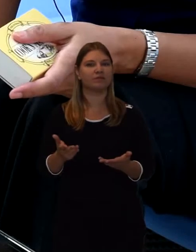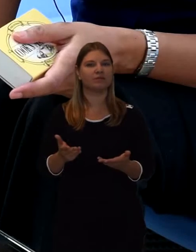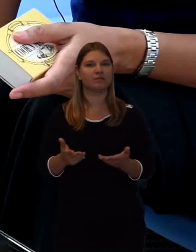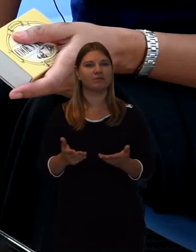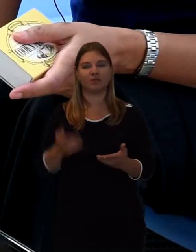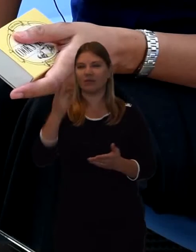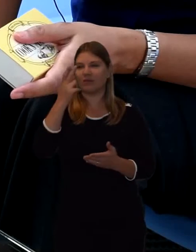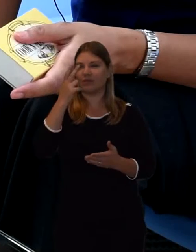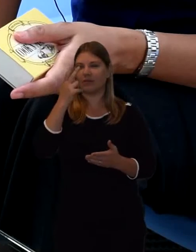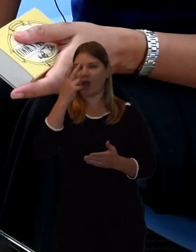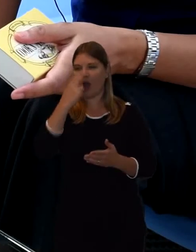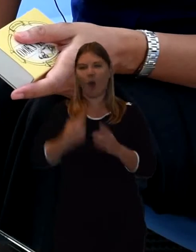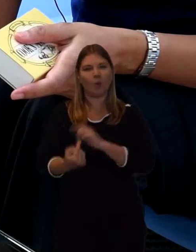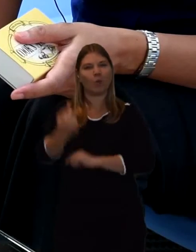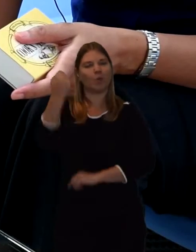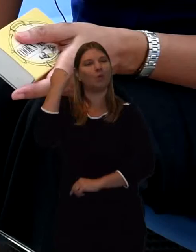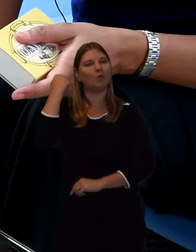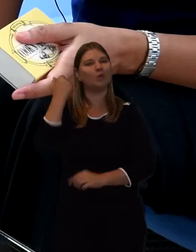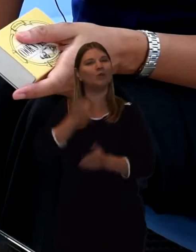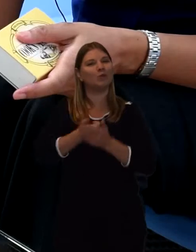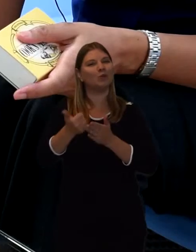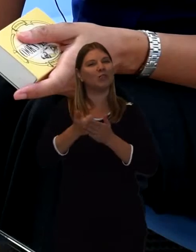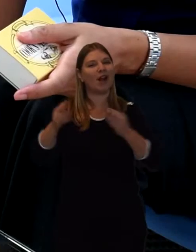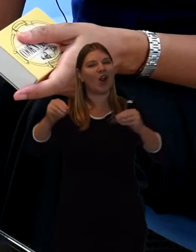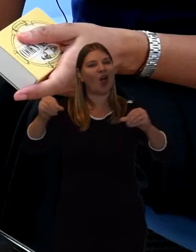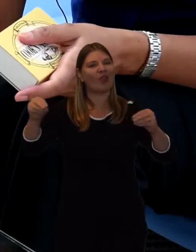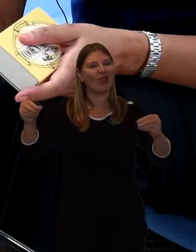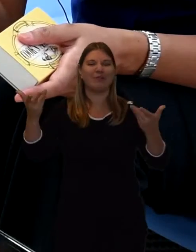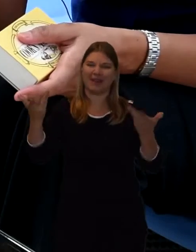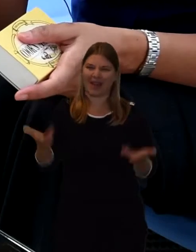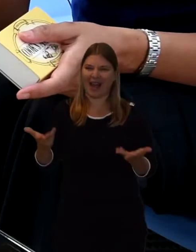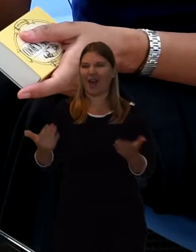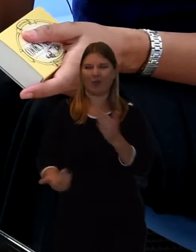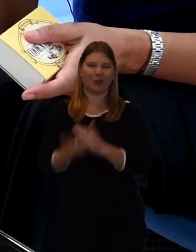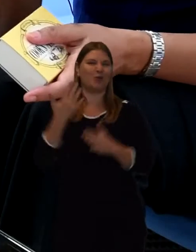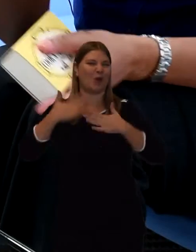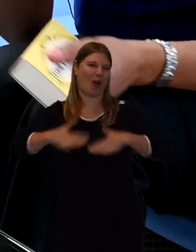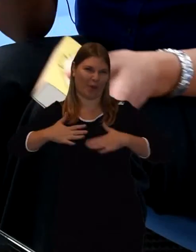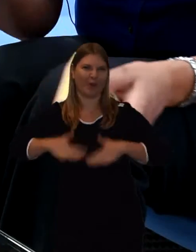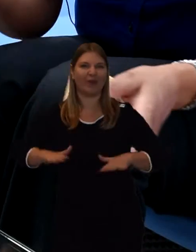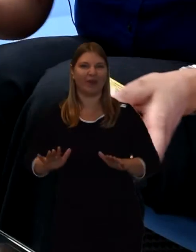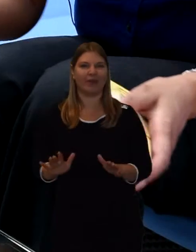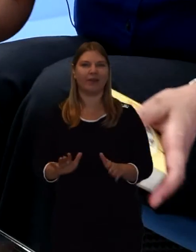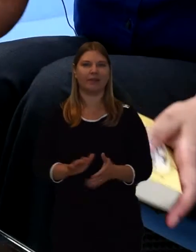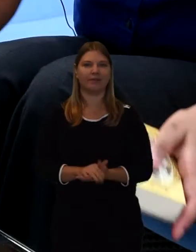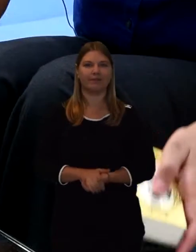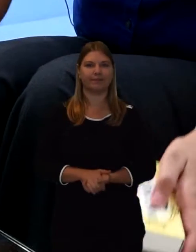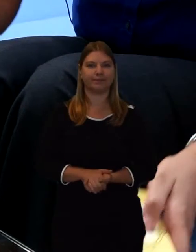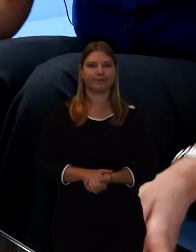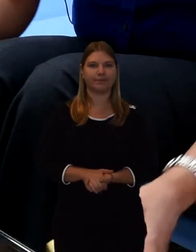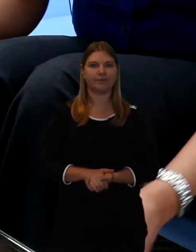new clothes, or a new cloth, but generally new clothes nowadays.